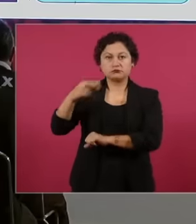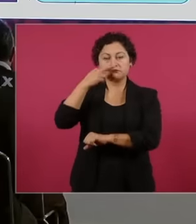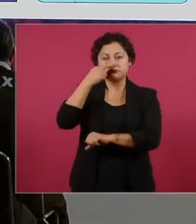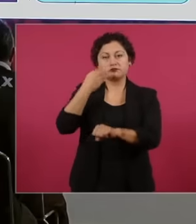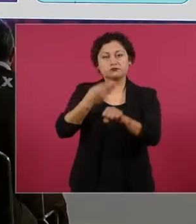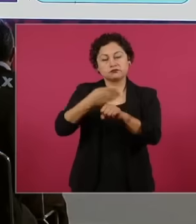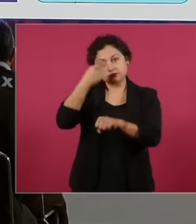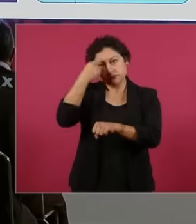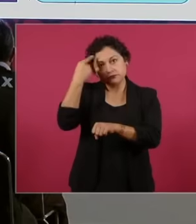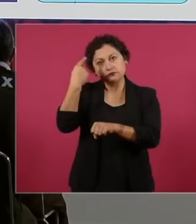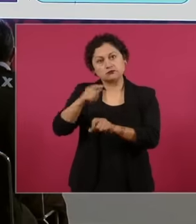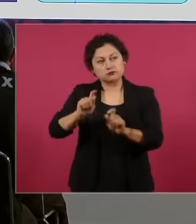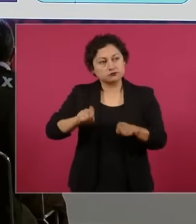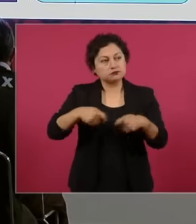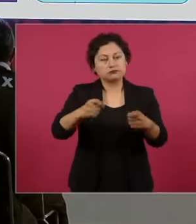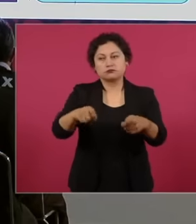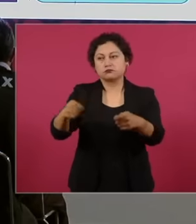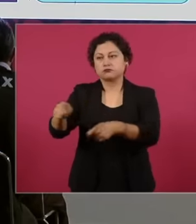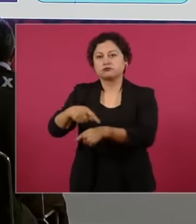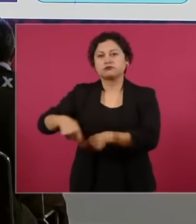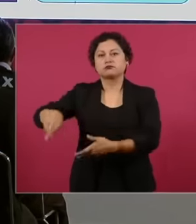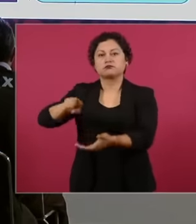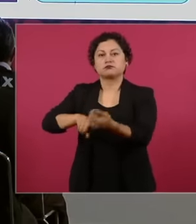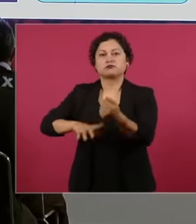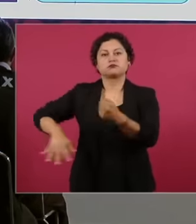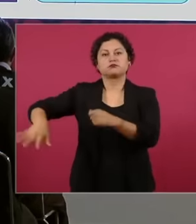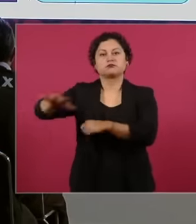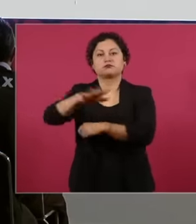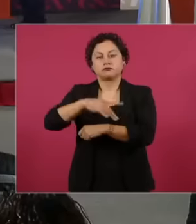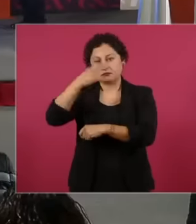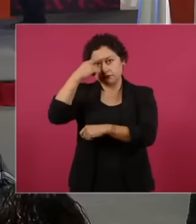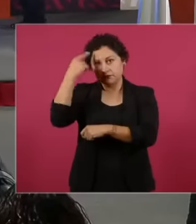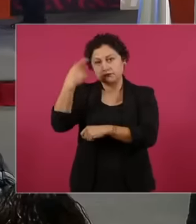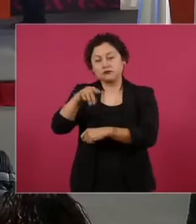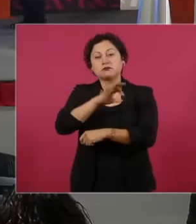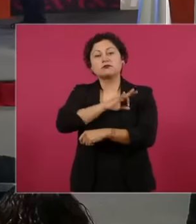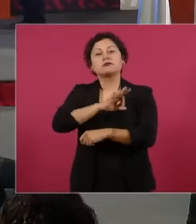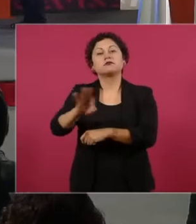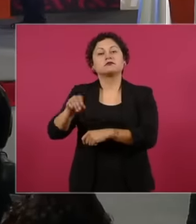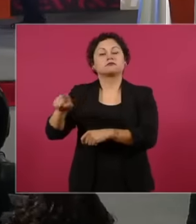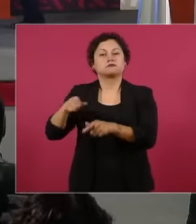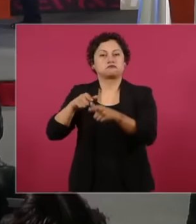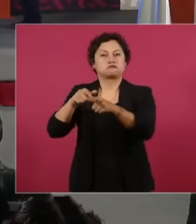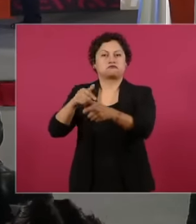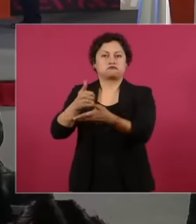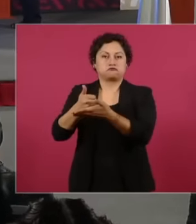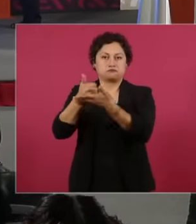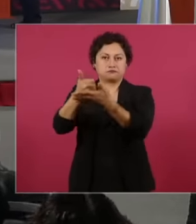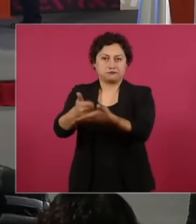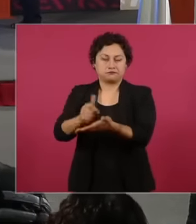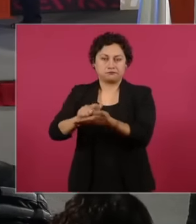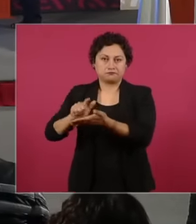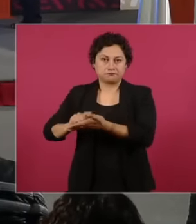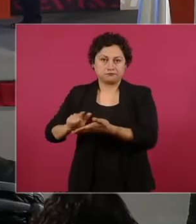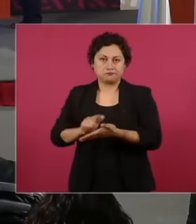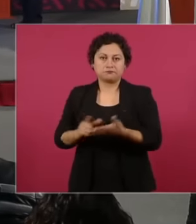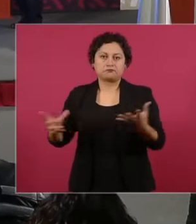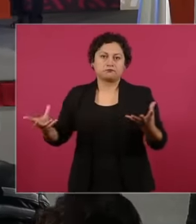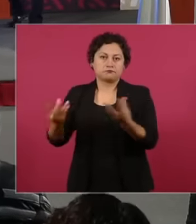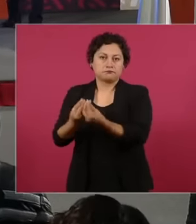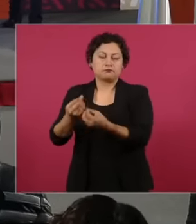containment barriers to the Secretary of the Navy. The next one, please, finally, mention